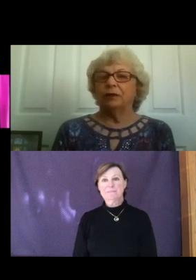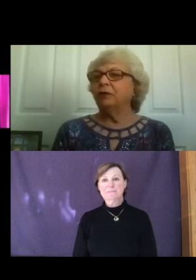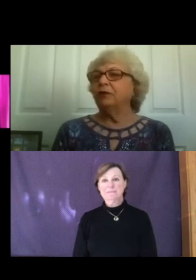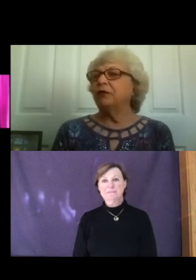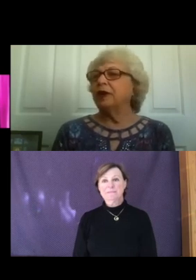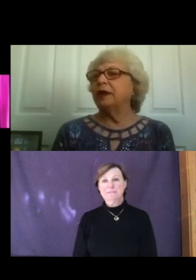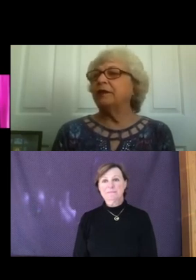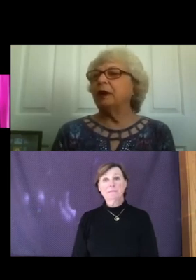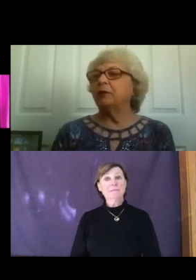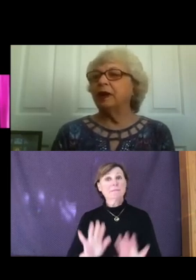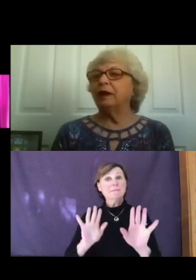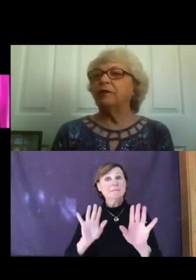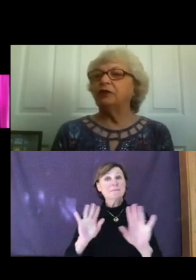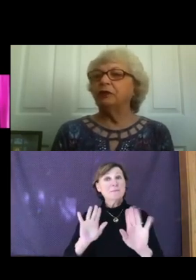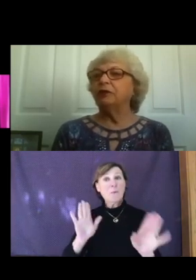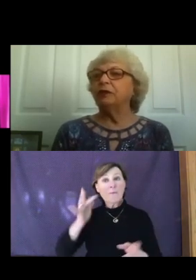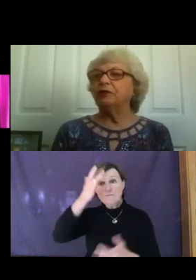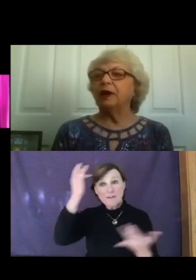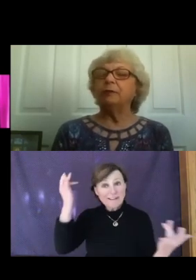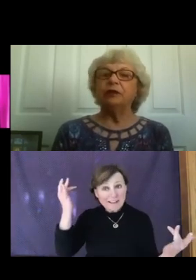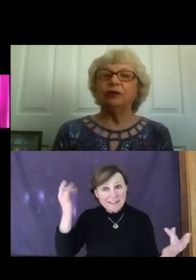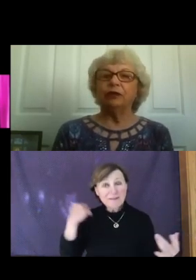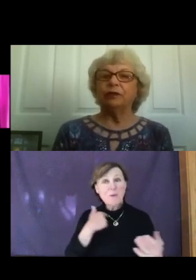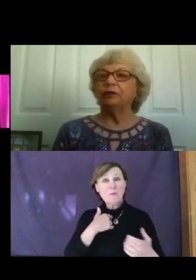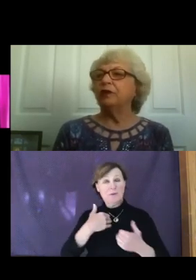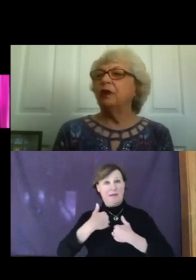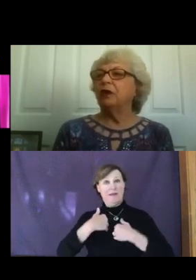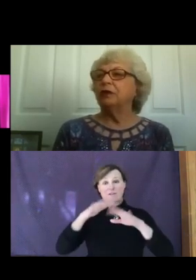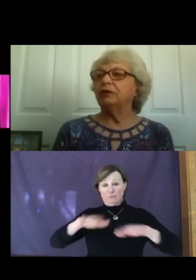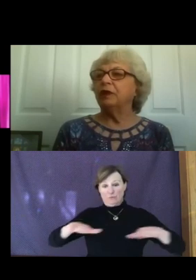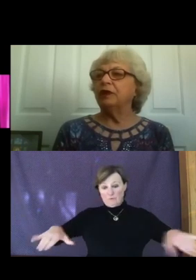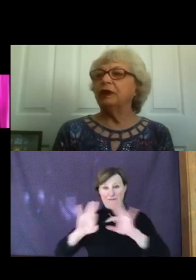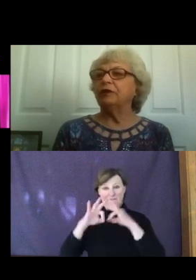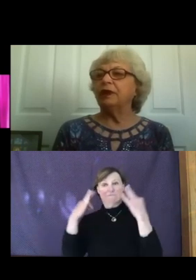Don't forget that we have a Children's Family Service on Sundays at